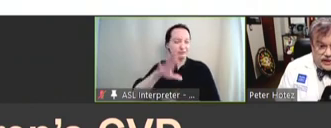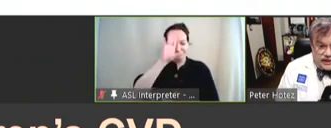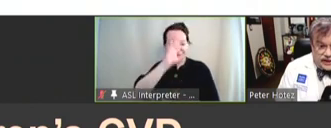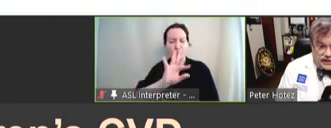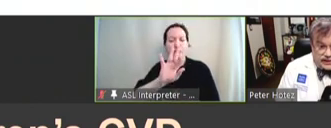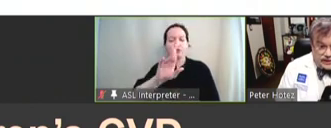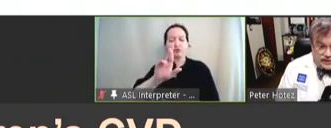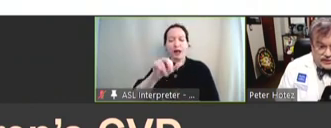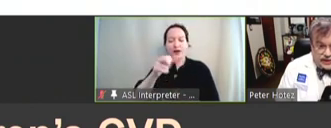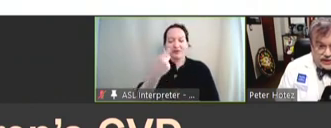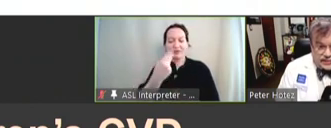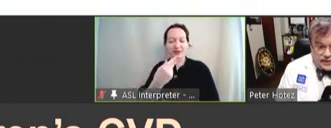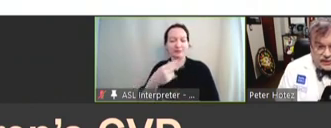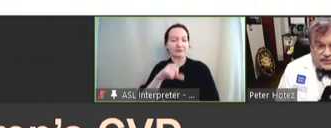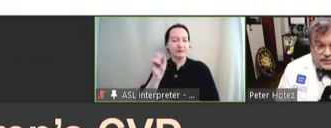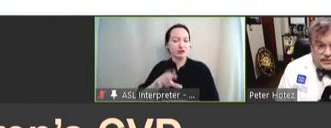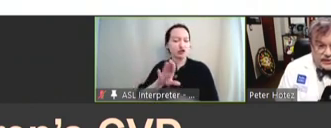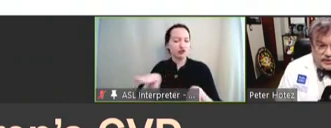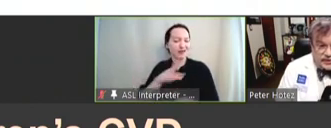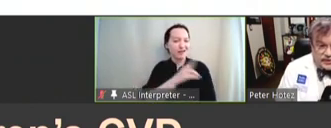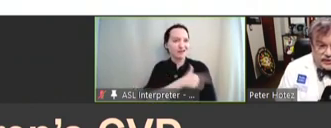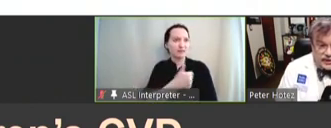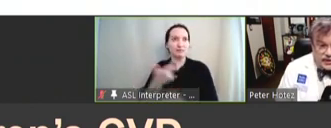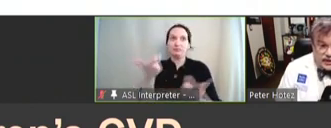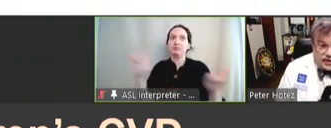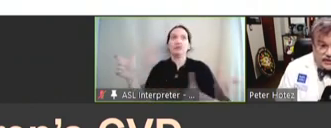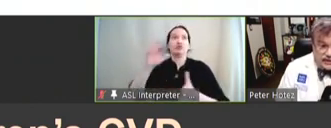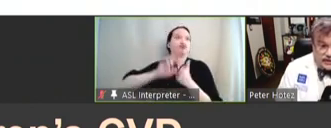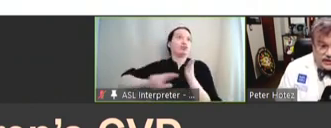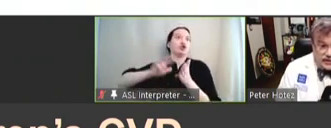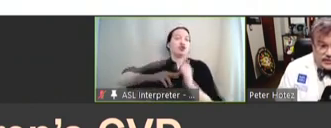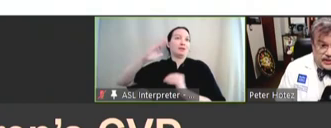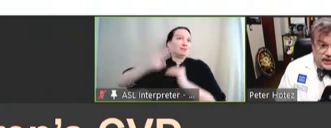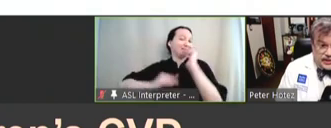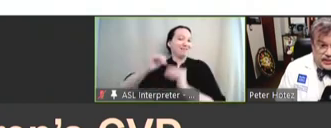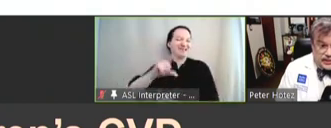at Texas Children's Hospital -- it's the big research building of Texas Children's Hospital.